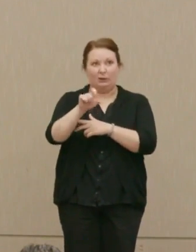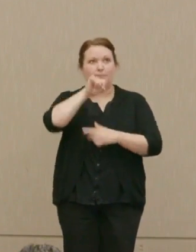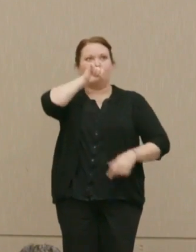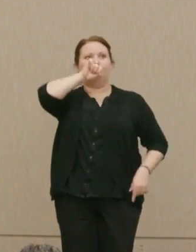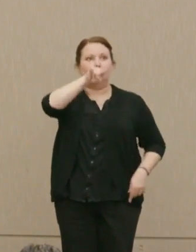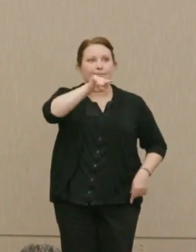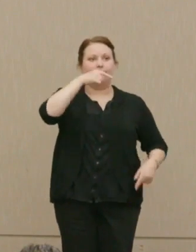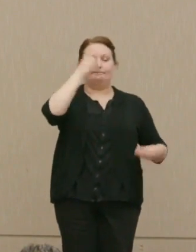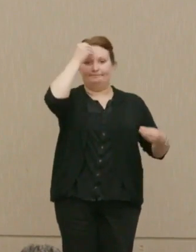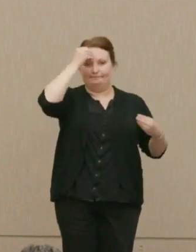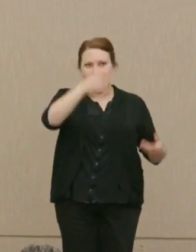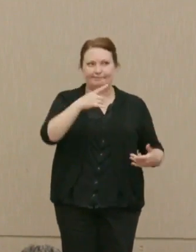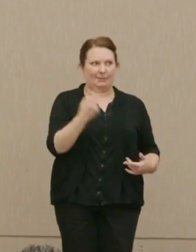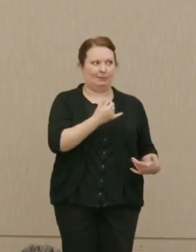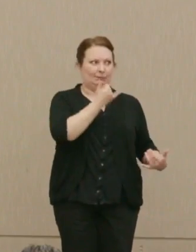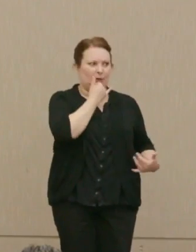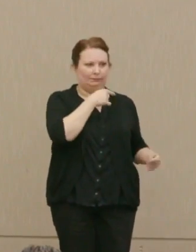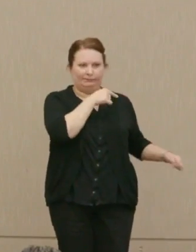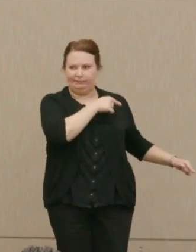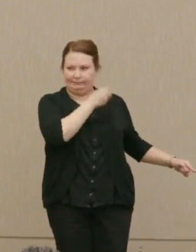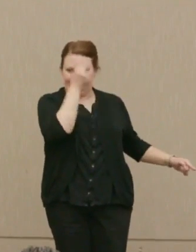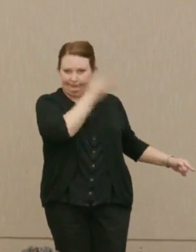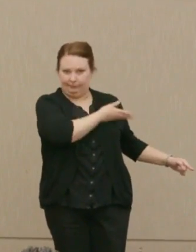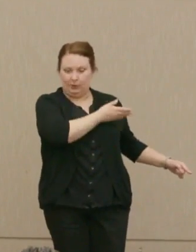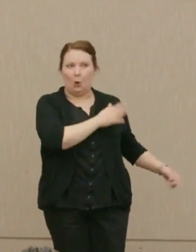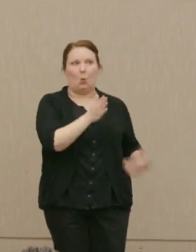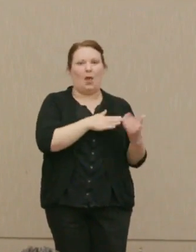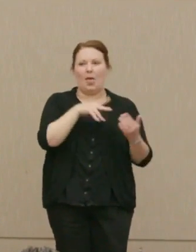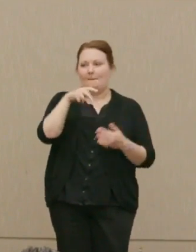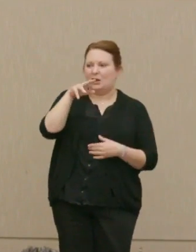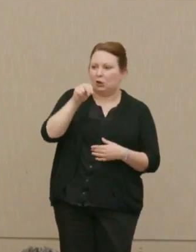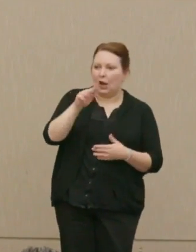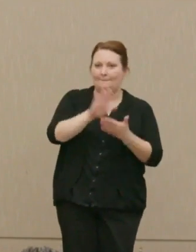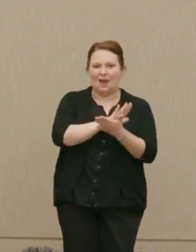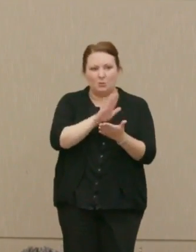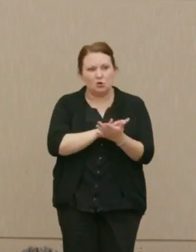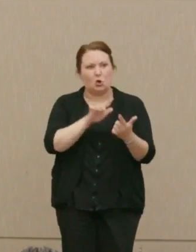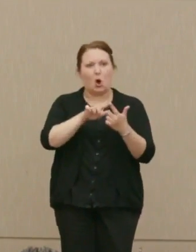Whether the Pentagon Papers, or nuclear war strategy revelations, how do you see the role